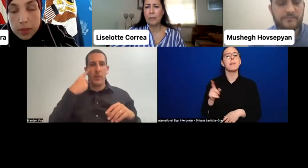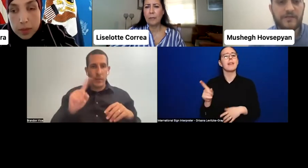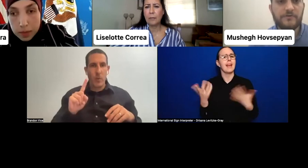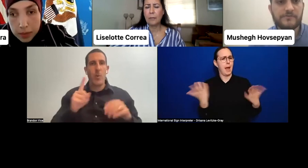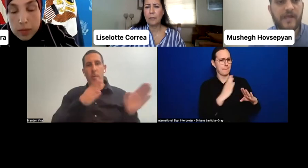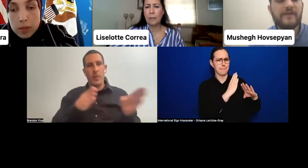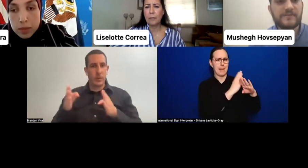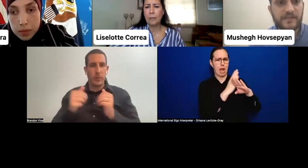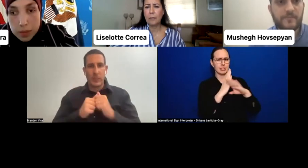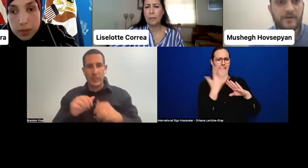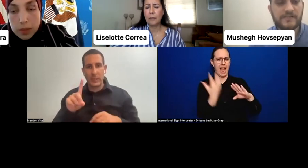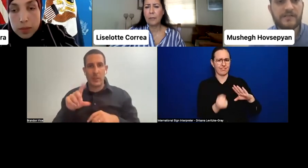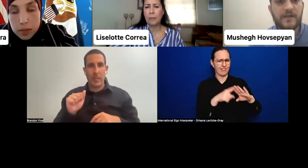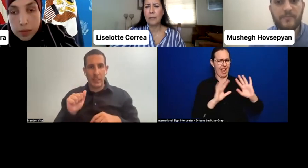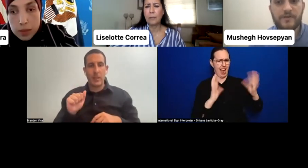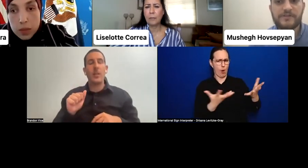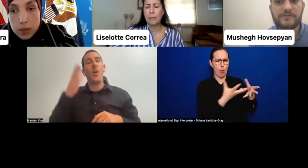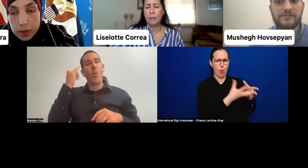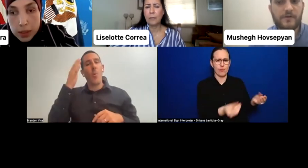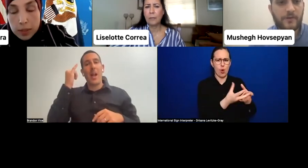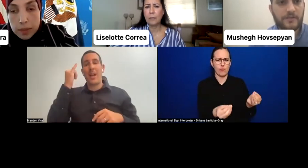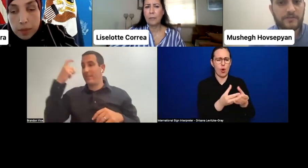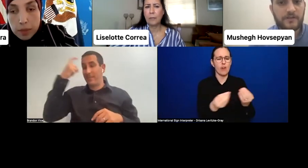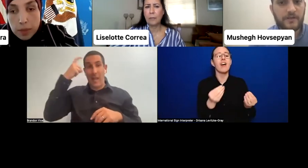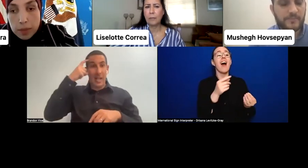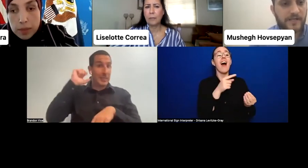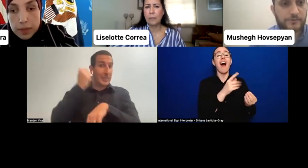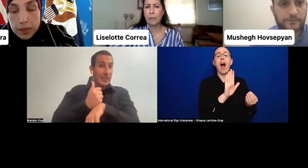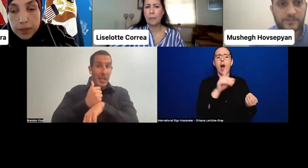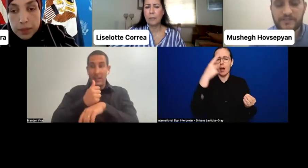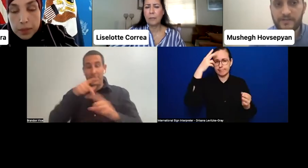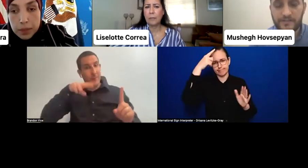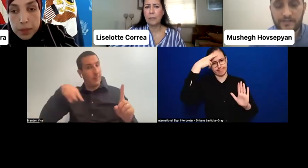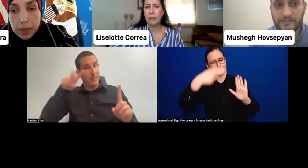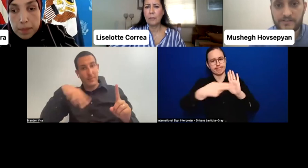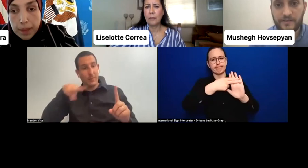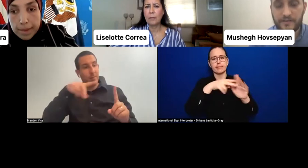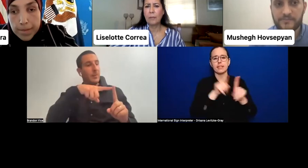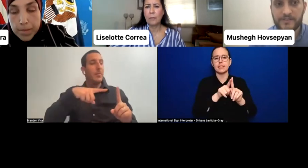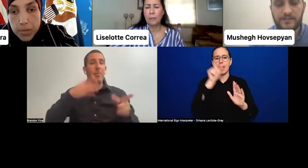Because we have a stigma against persons with psychosocial disabilities, especially